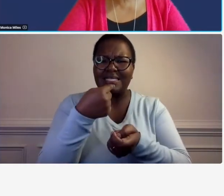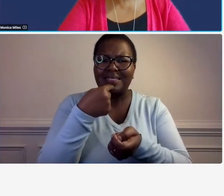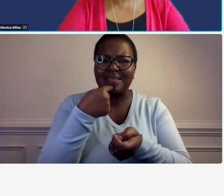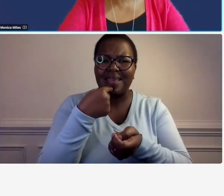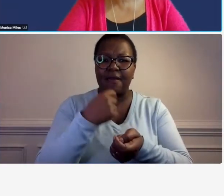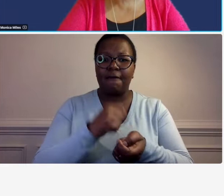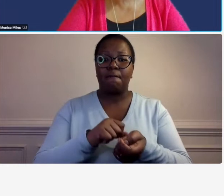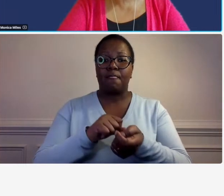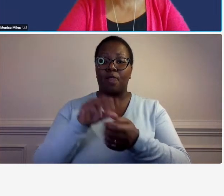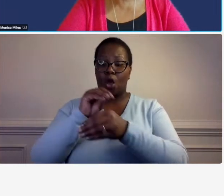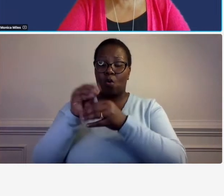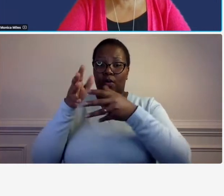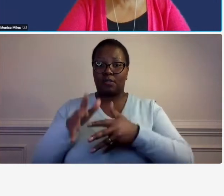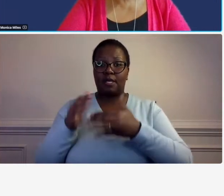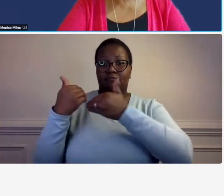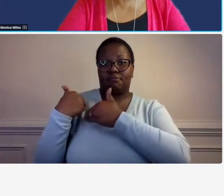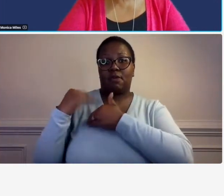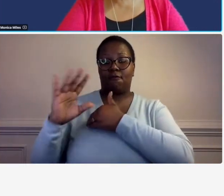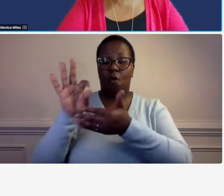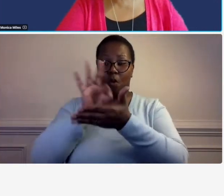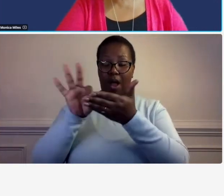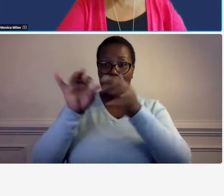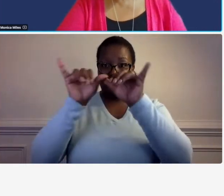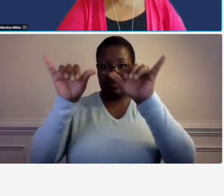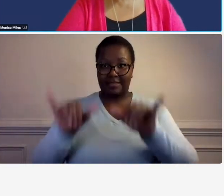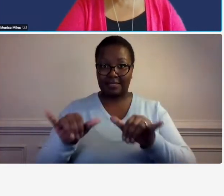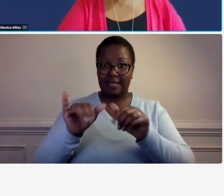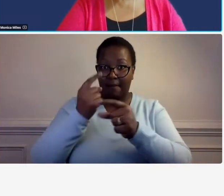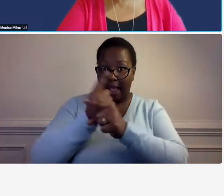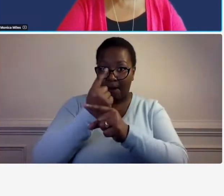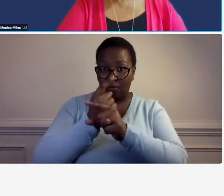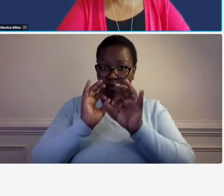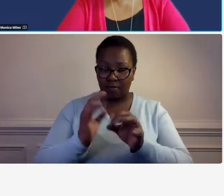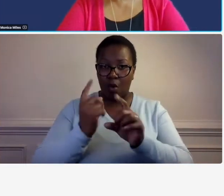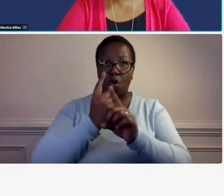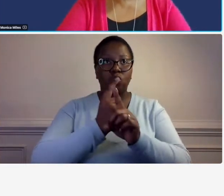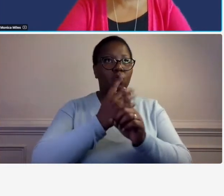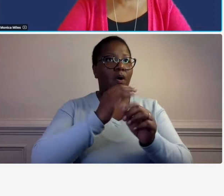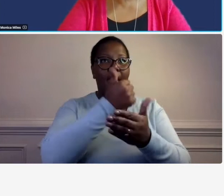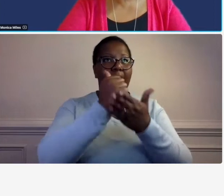for costs appropriately and for maintaining records including supporting documentation